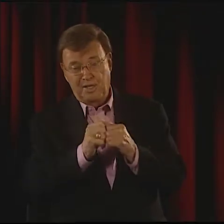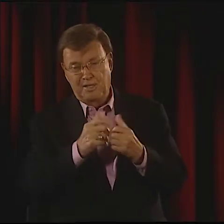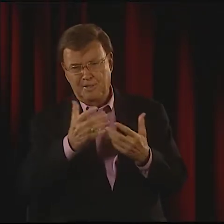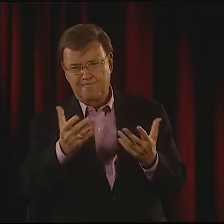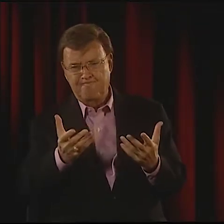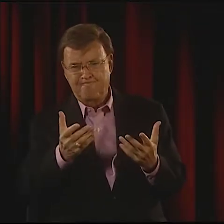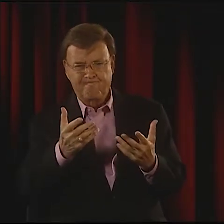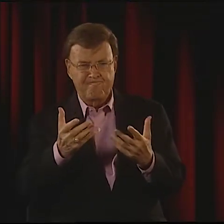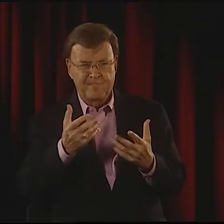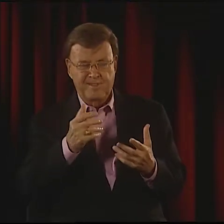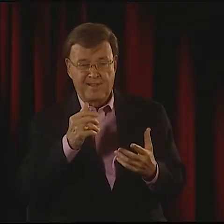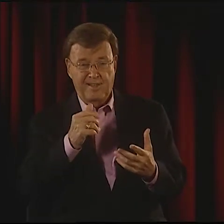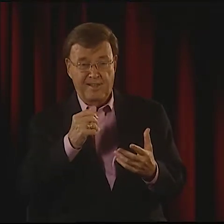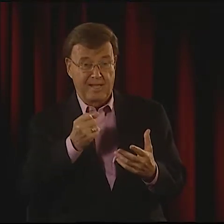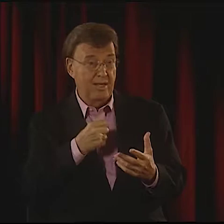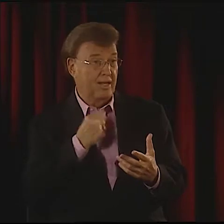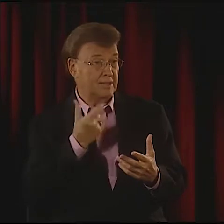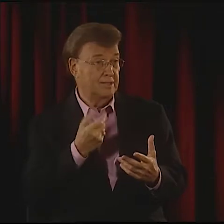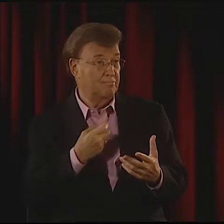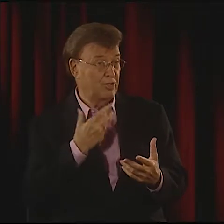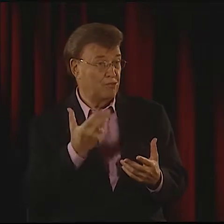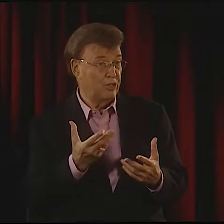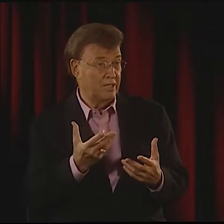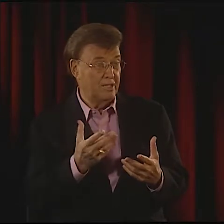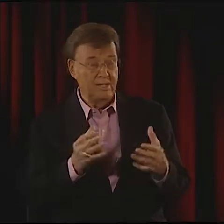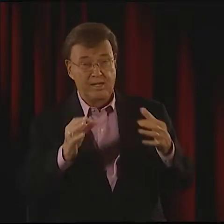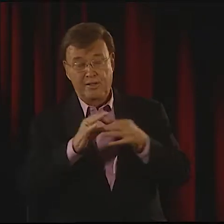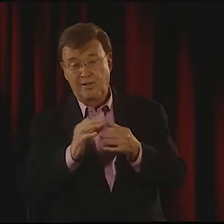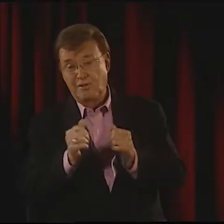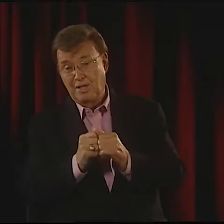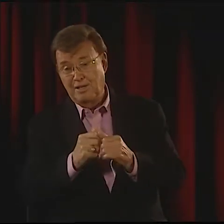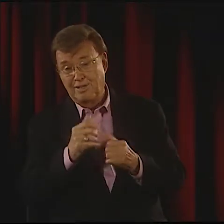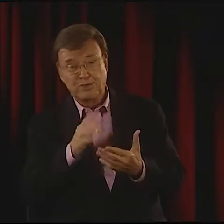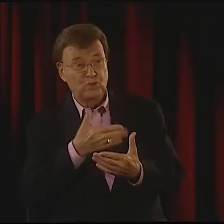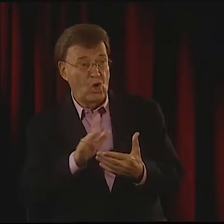I DEVELOP VISUAL VERNACULAR AND KIND OF OVERLAID IT